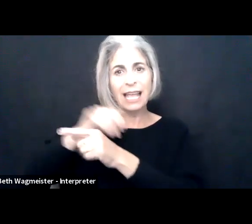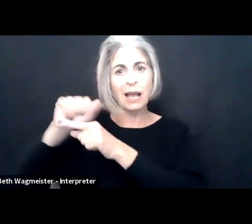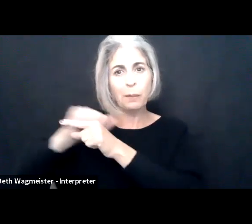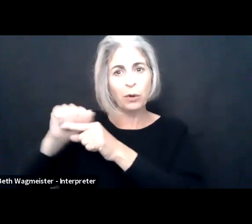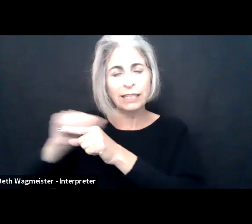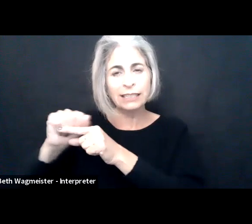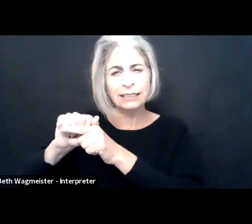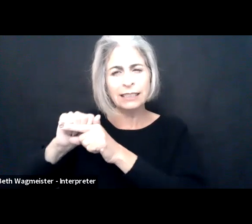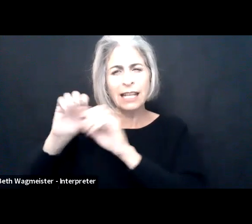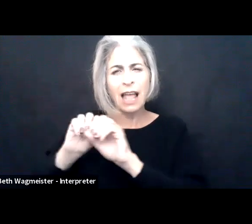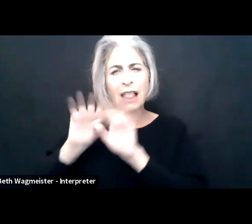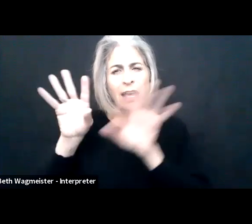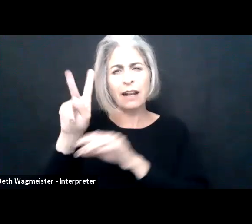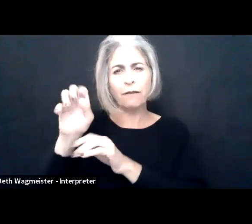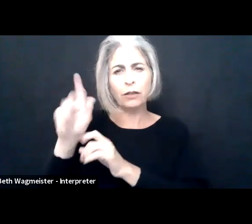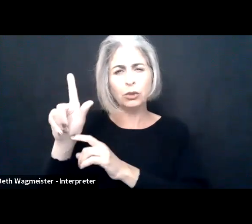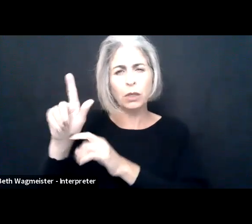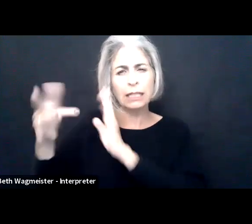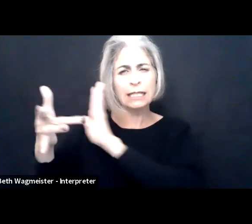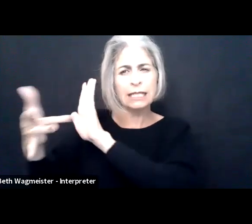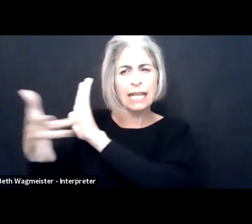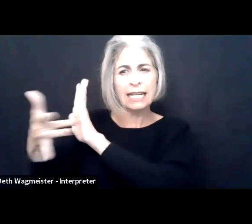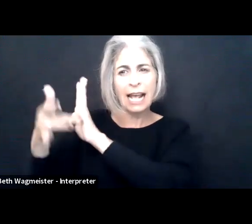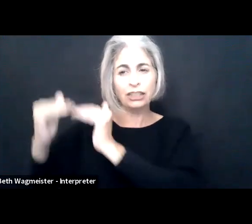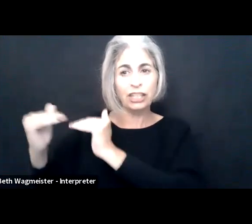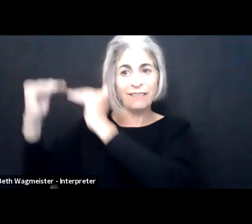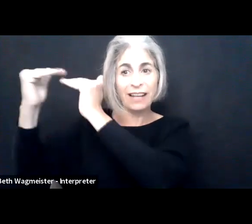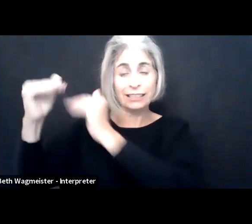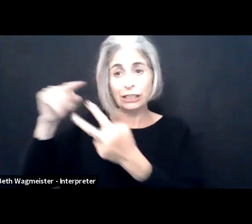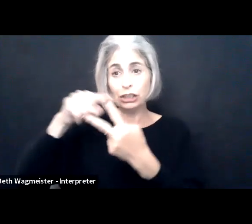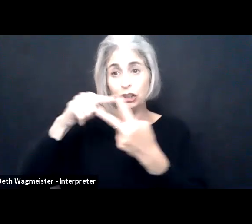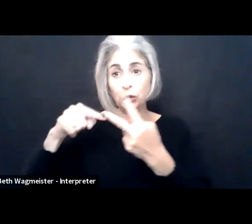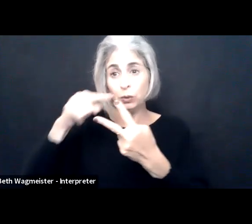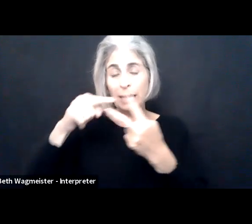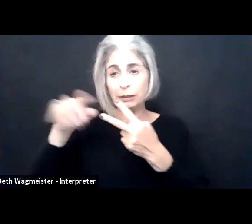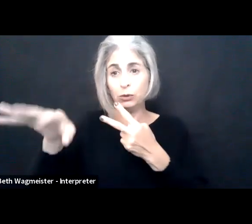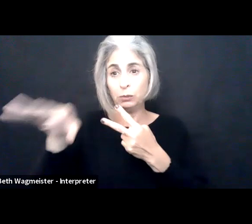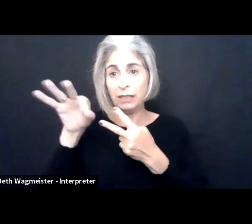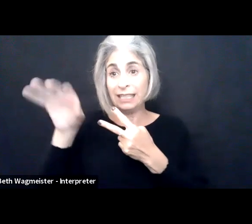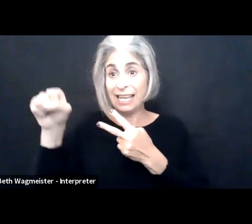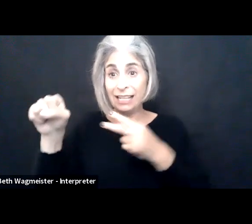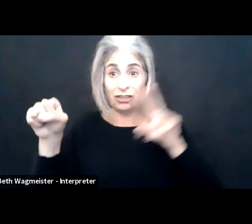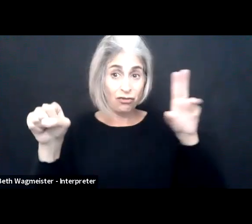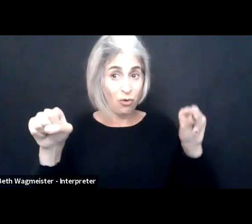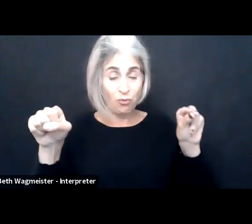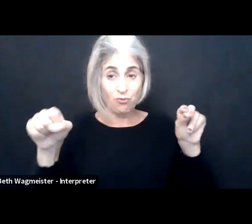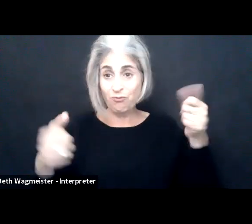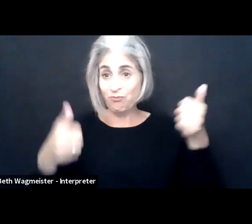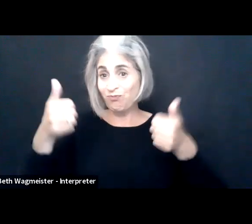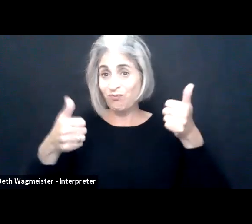redefine their employment policies and practices in light of virtual technologies advances? And you have two options to choose from,